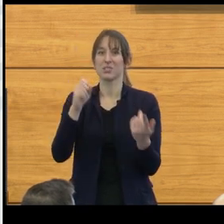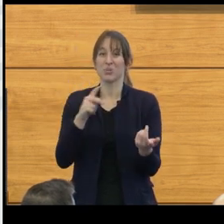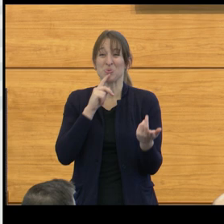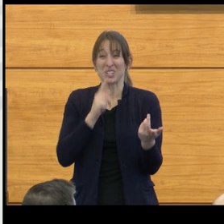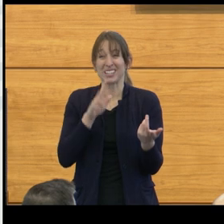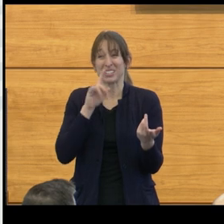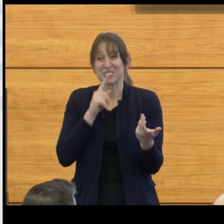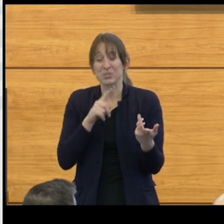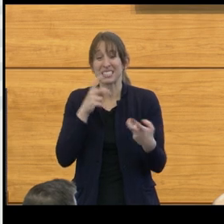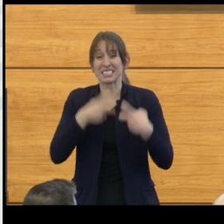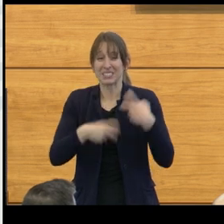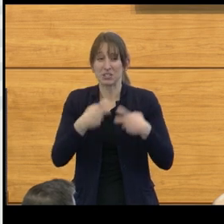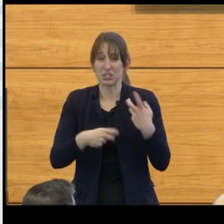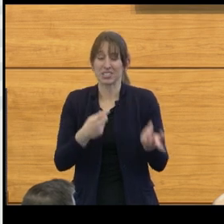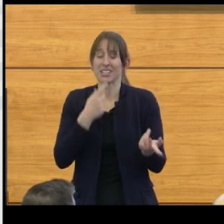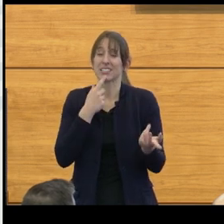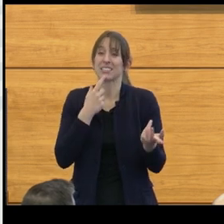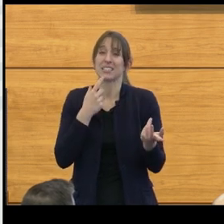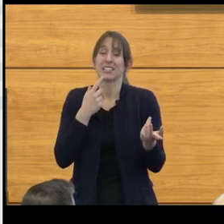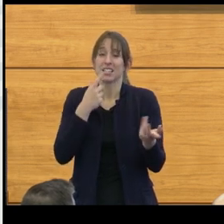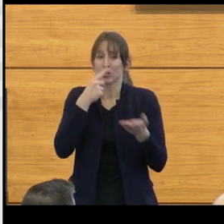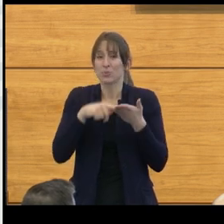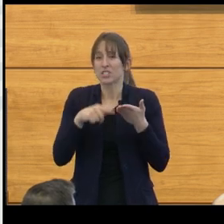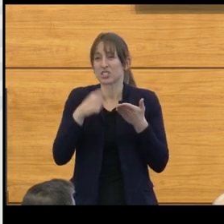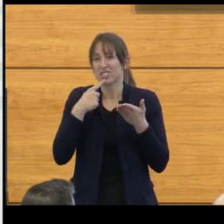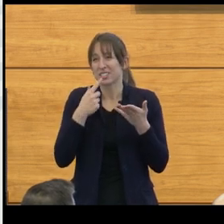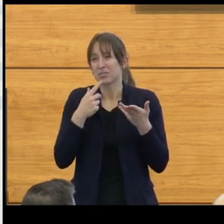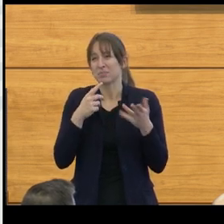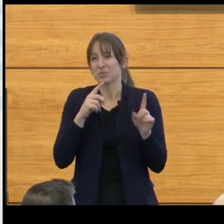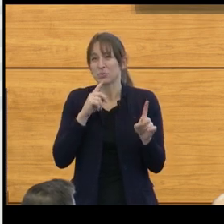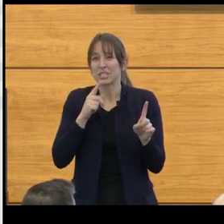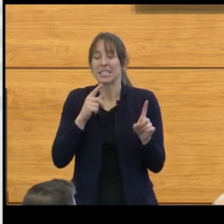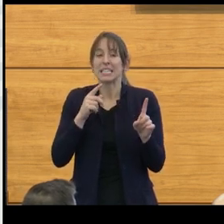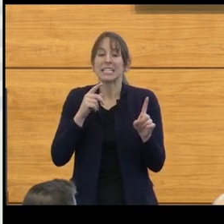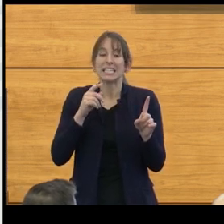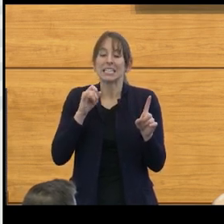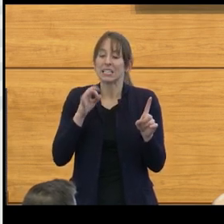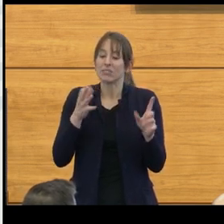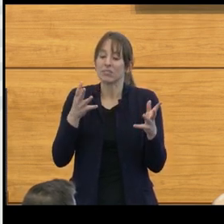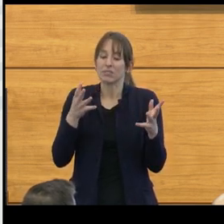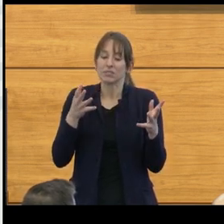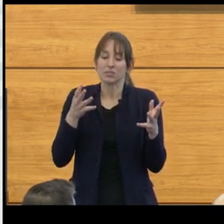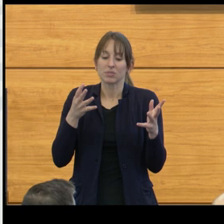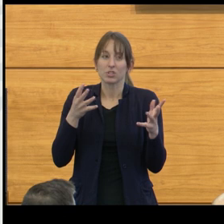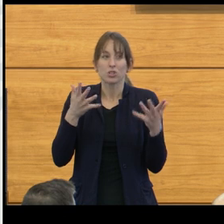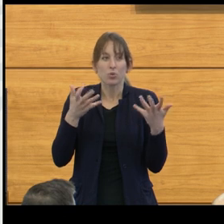In fact, he said that you really needed optimism if you're gonna be able to try to get to the point